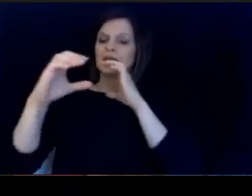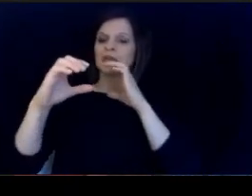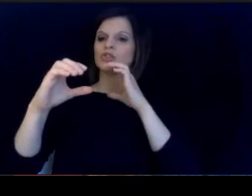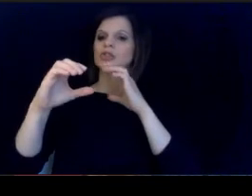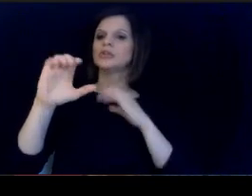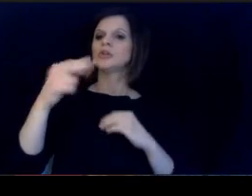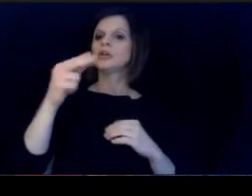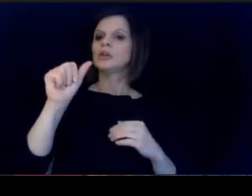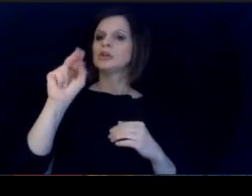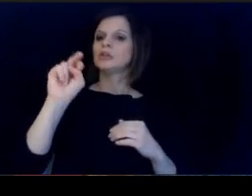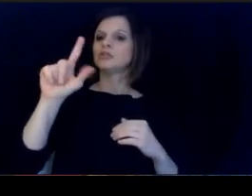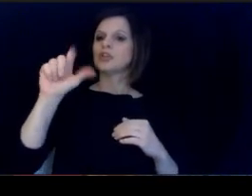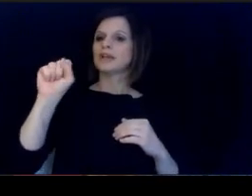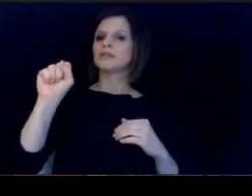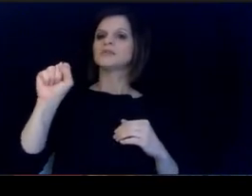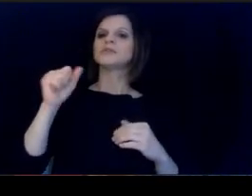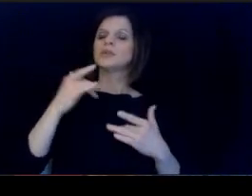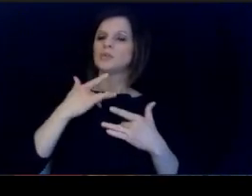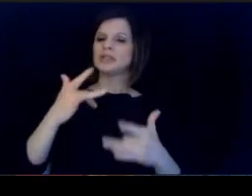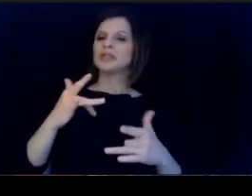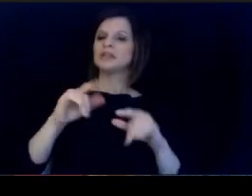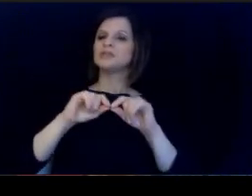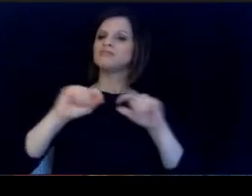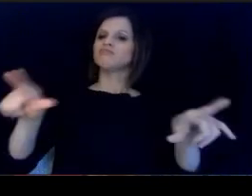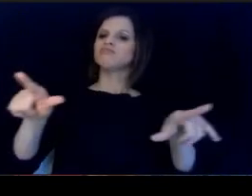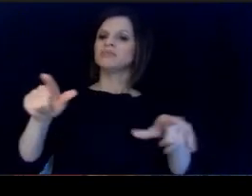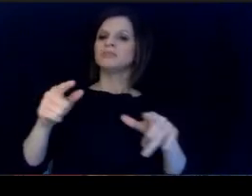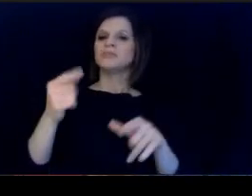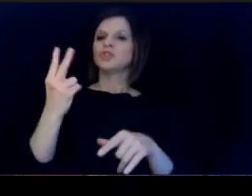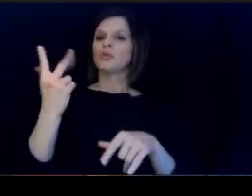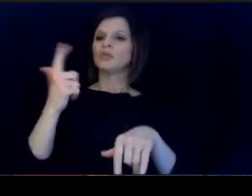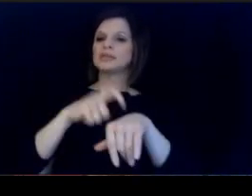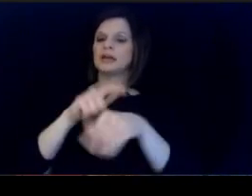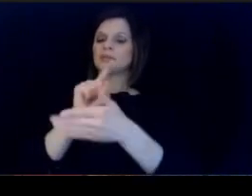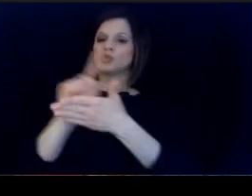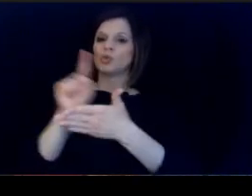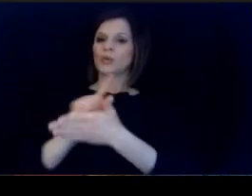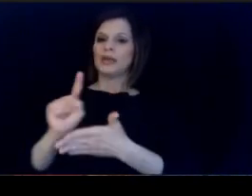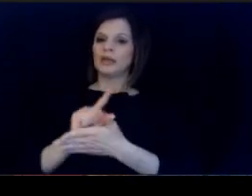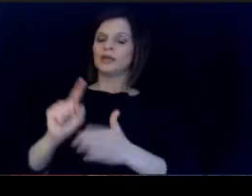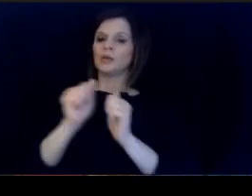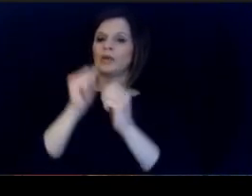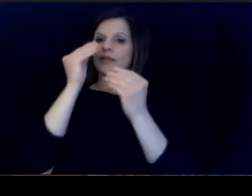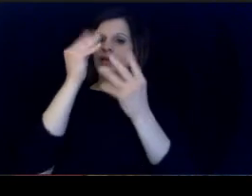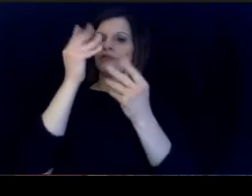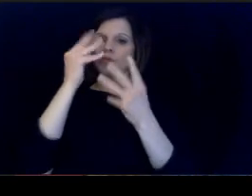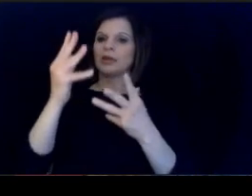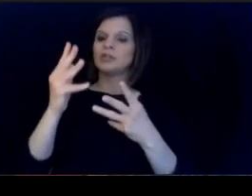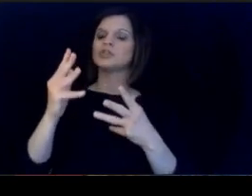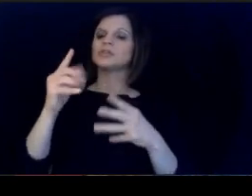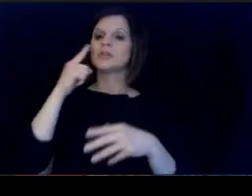reach out several times a week with information for. our school districts will.